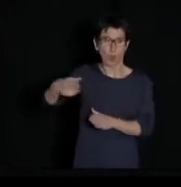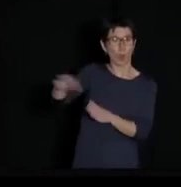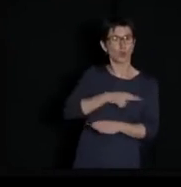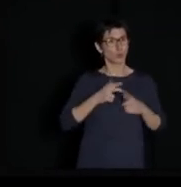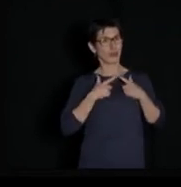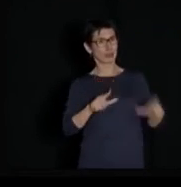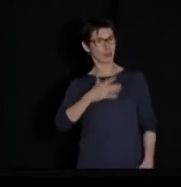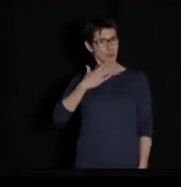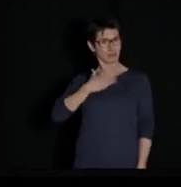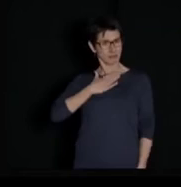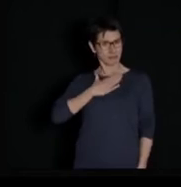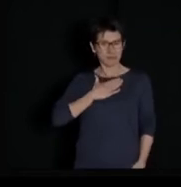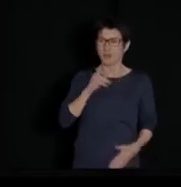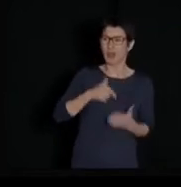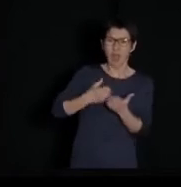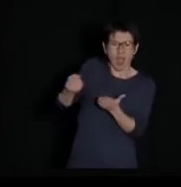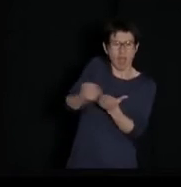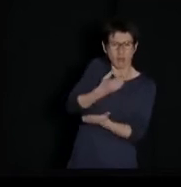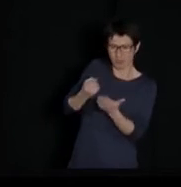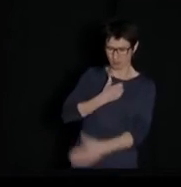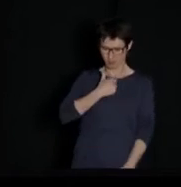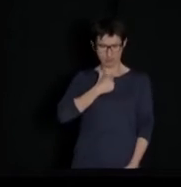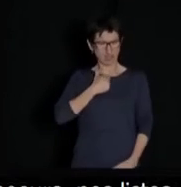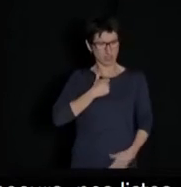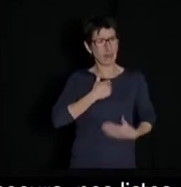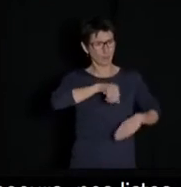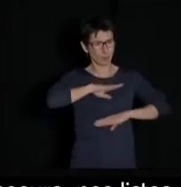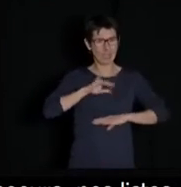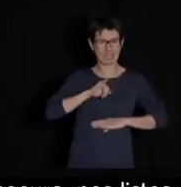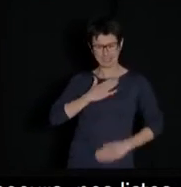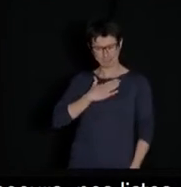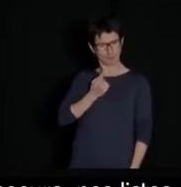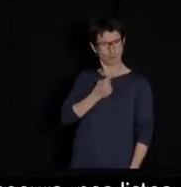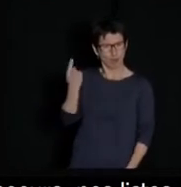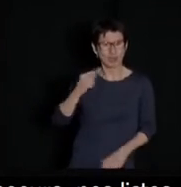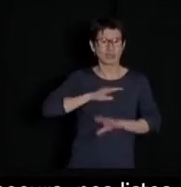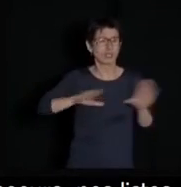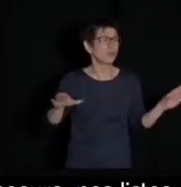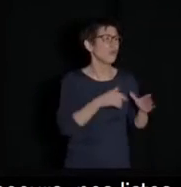starting with the right to own personal databases and to have full control over them.